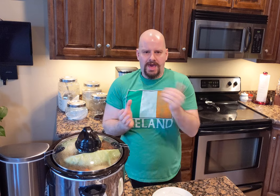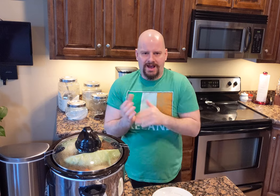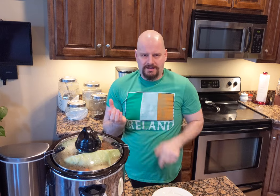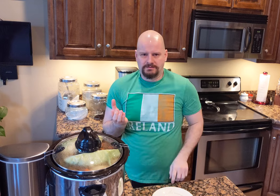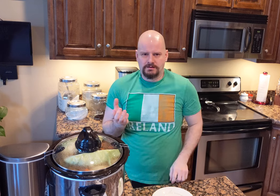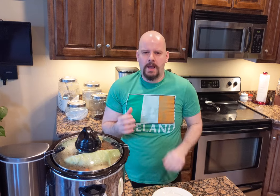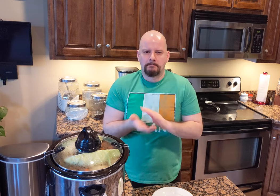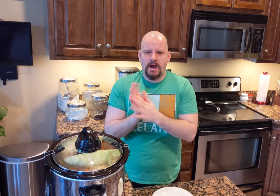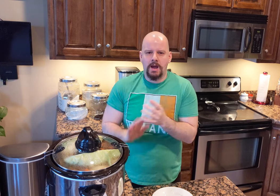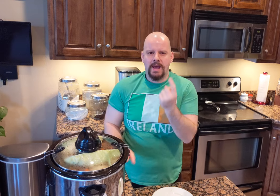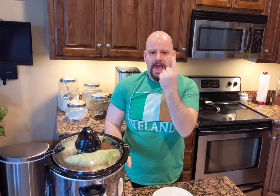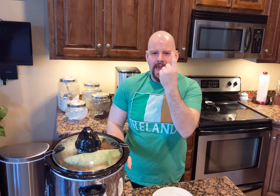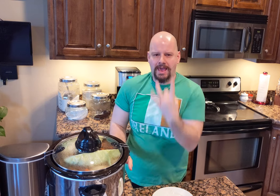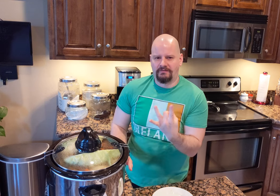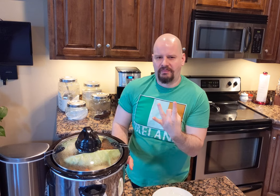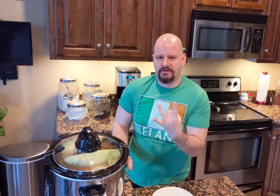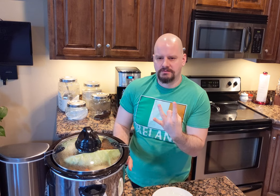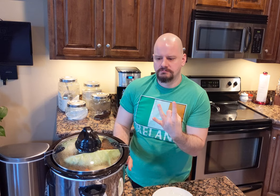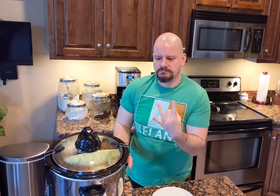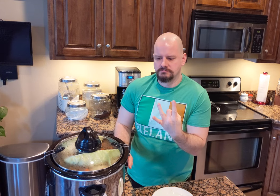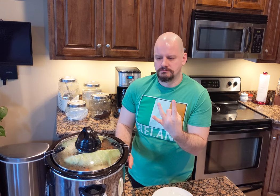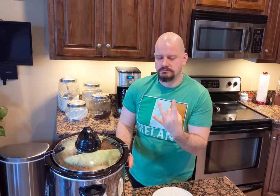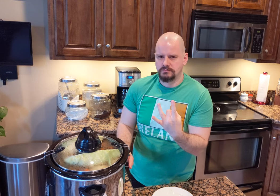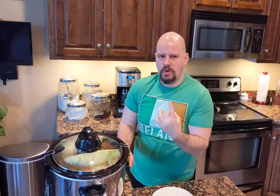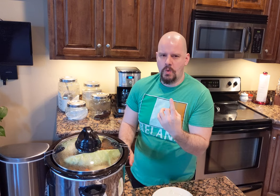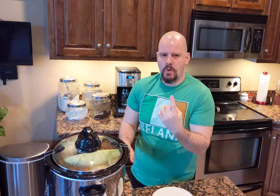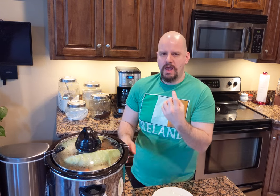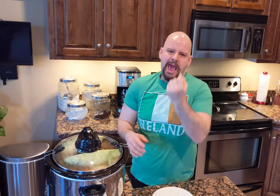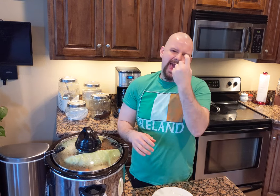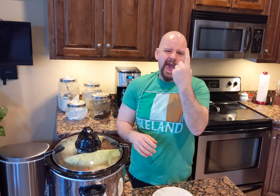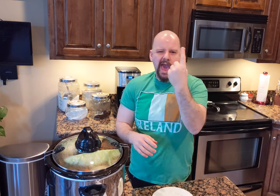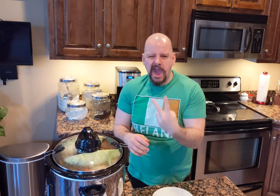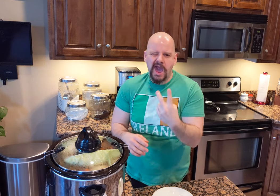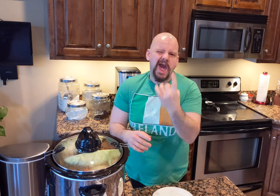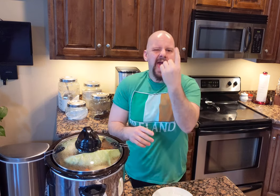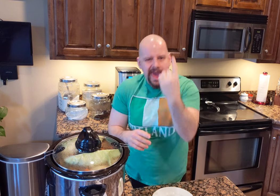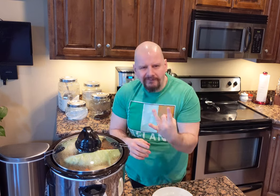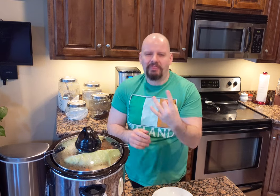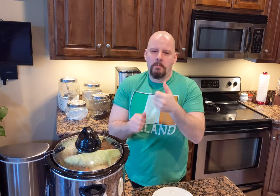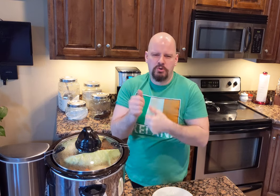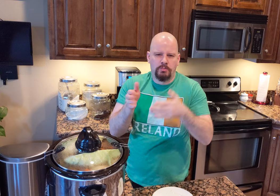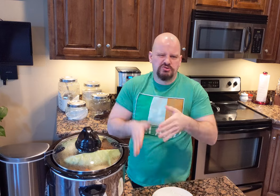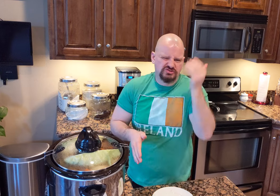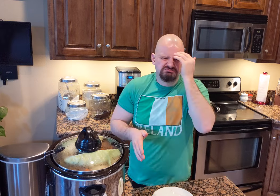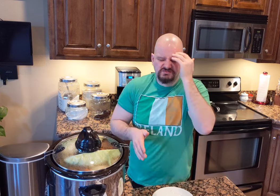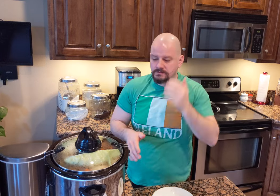to become one-eighth. One-eighth per person, ya know.